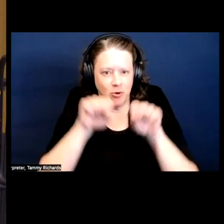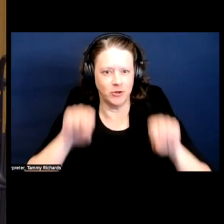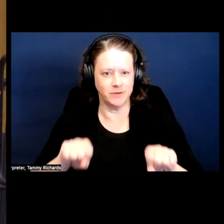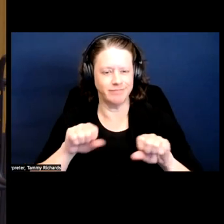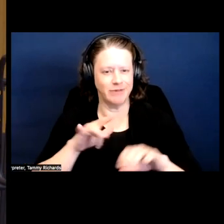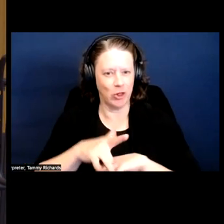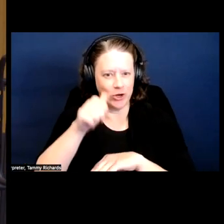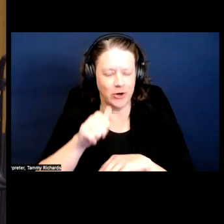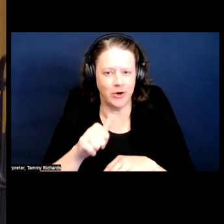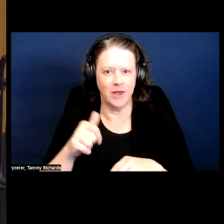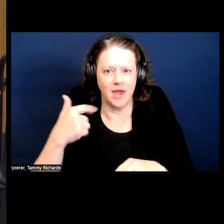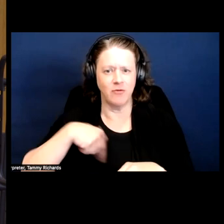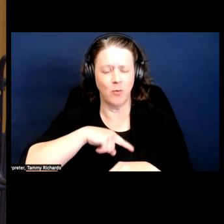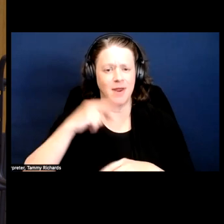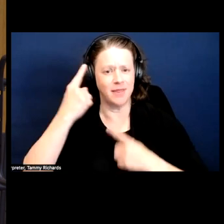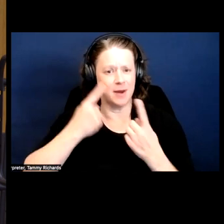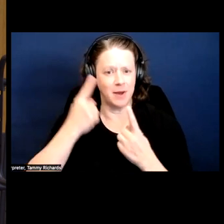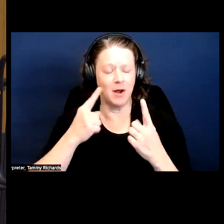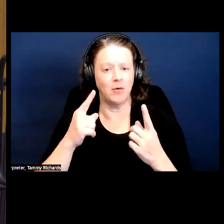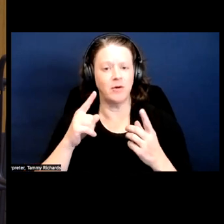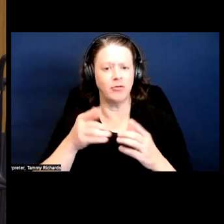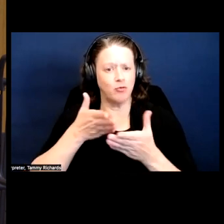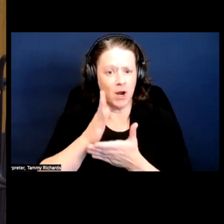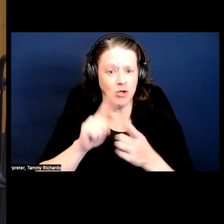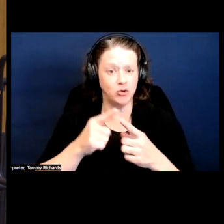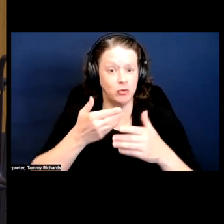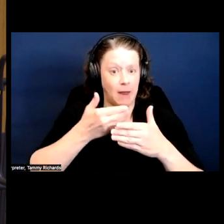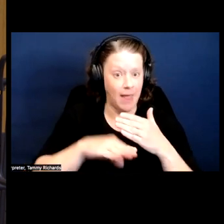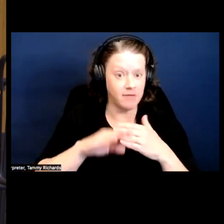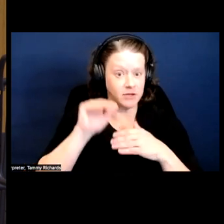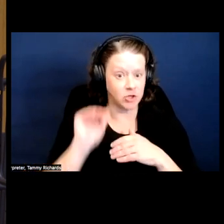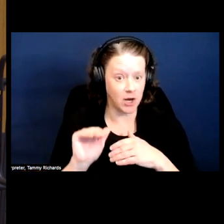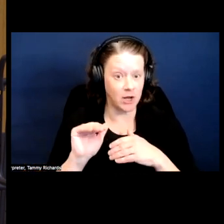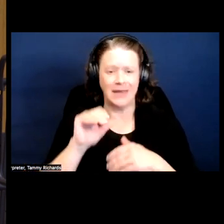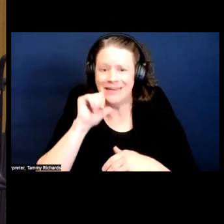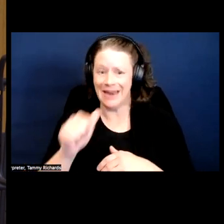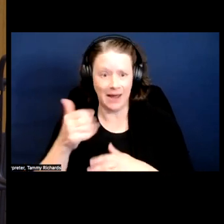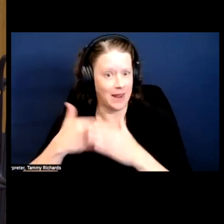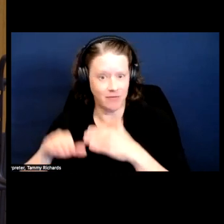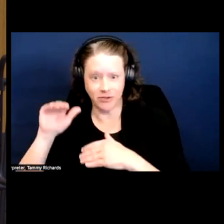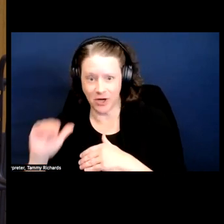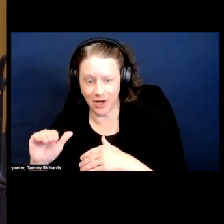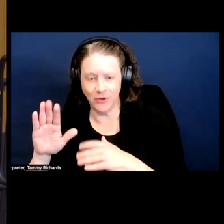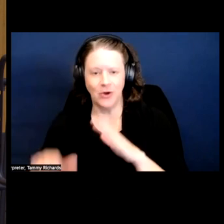If we take reproductive justice right to have a child, not have a child, raise a child safely,